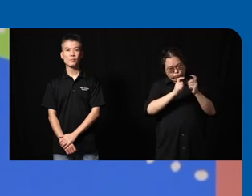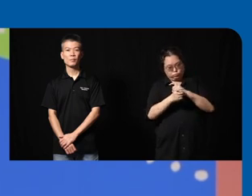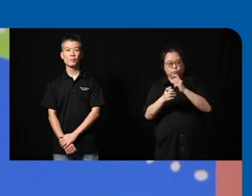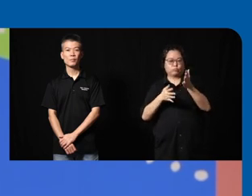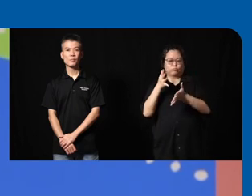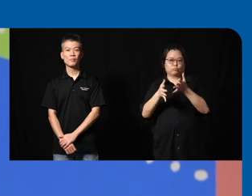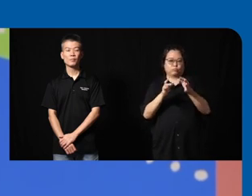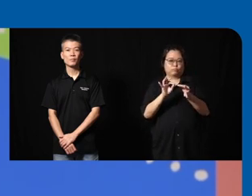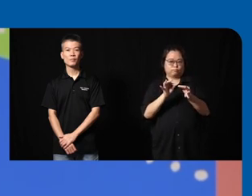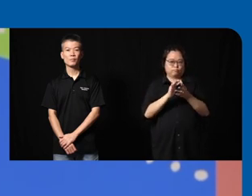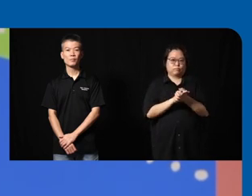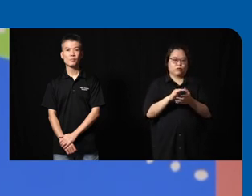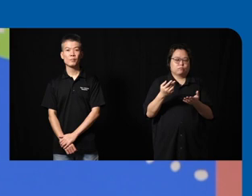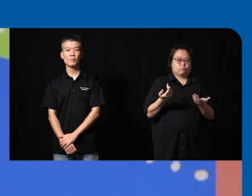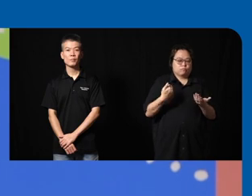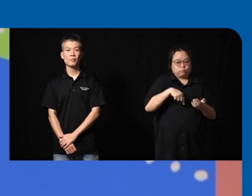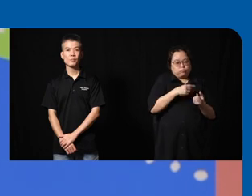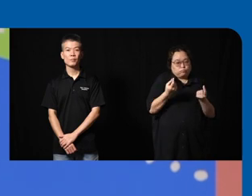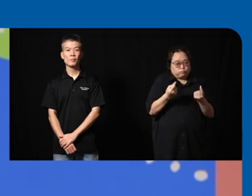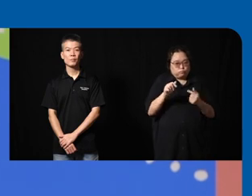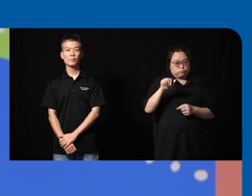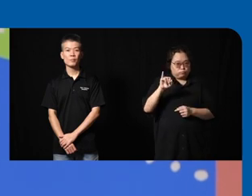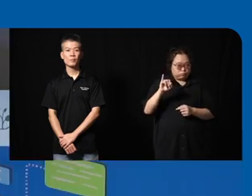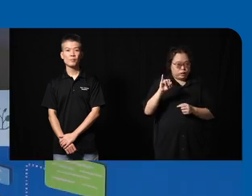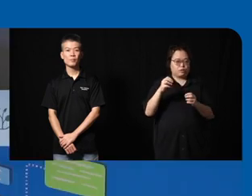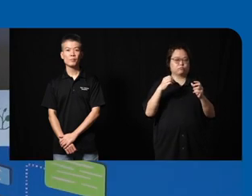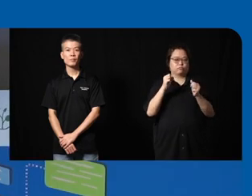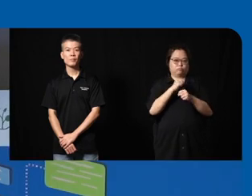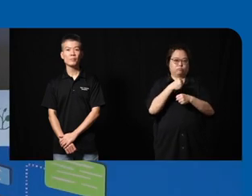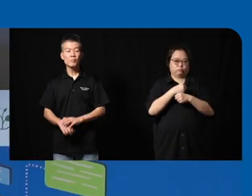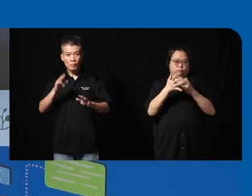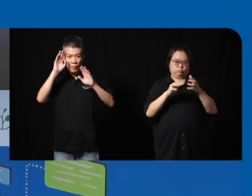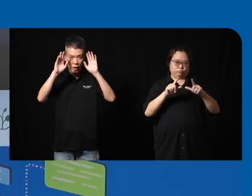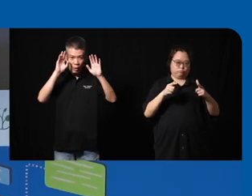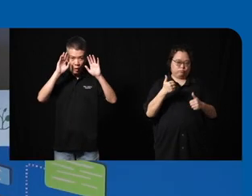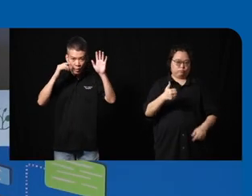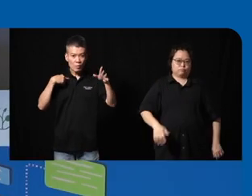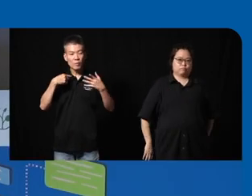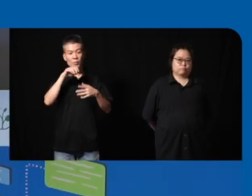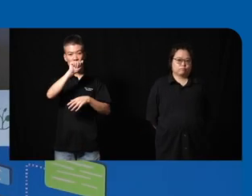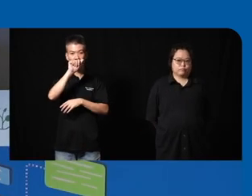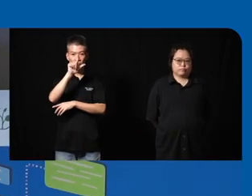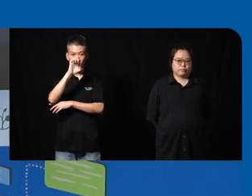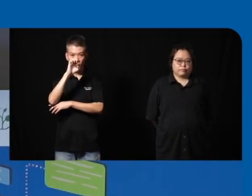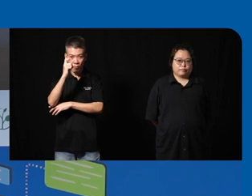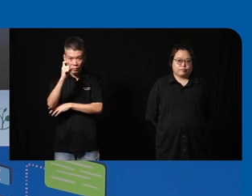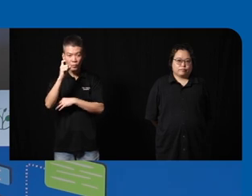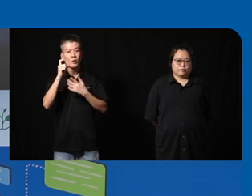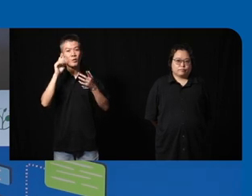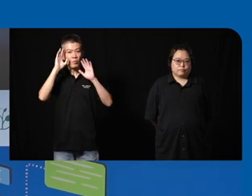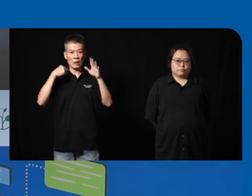to do is to use AI to make signing everywhere thank you hello uh I'm Alex and I'm from digital